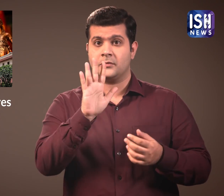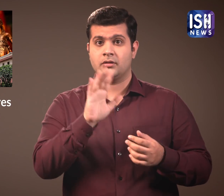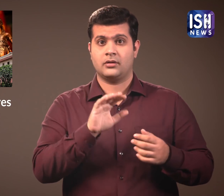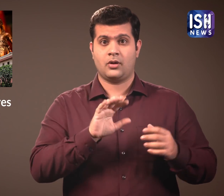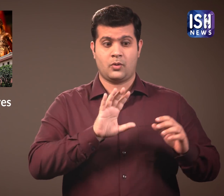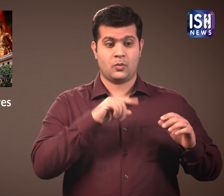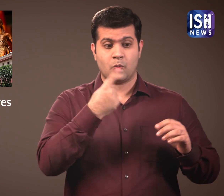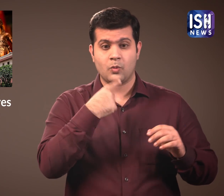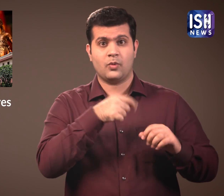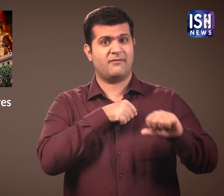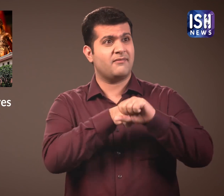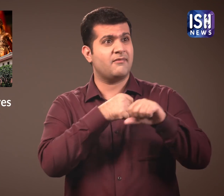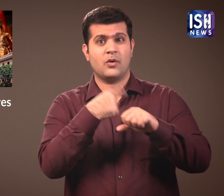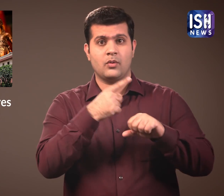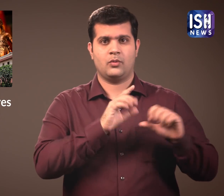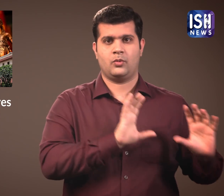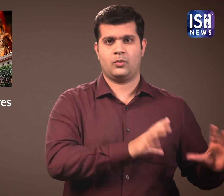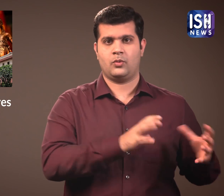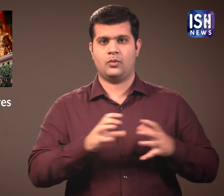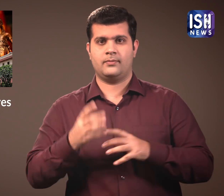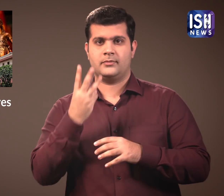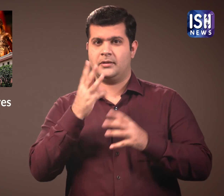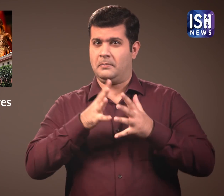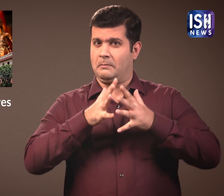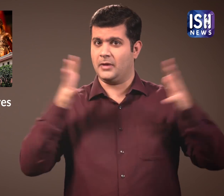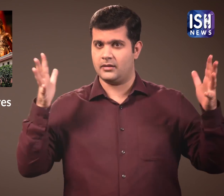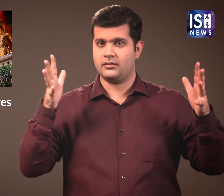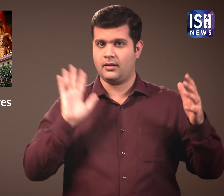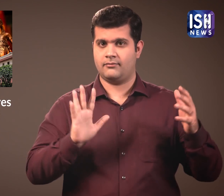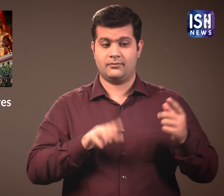The main parties were fighting over the land were